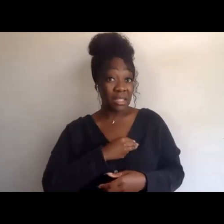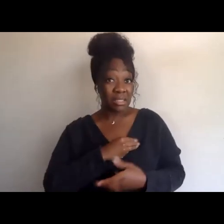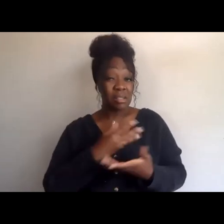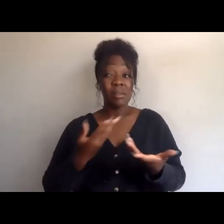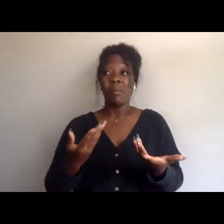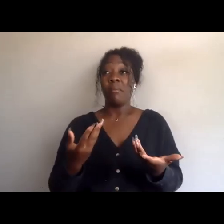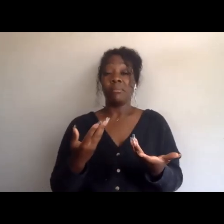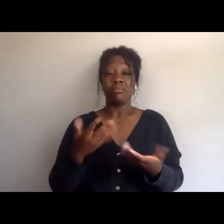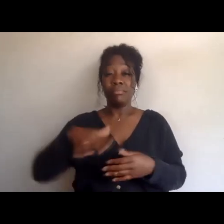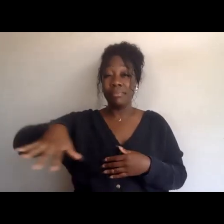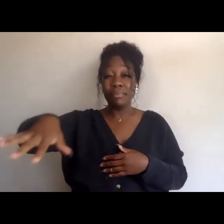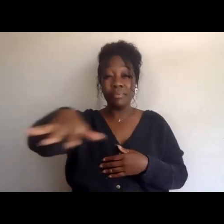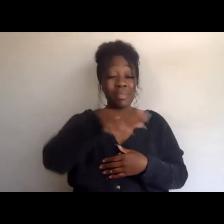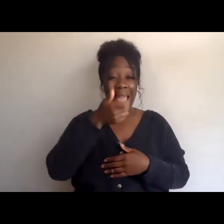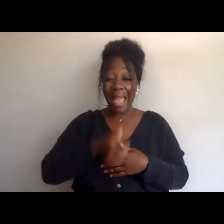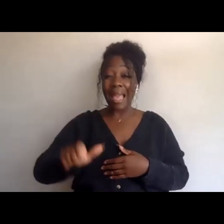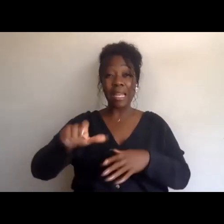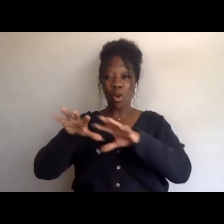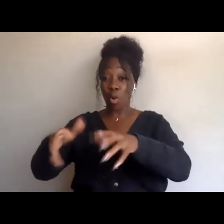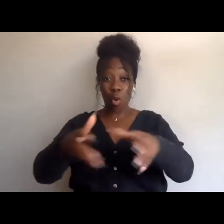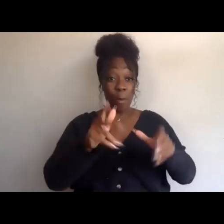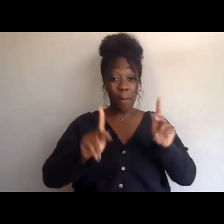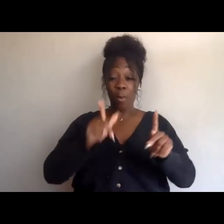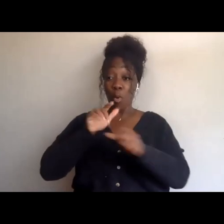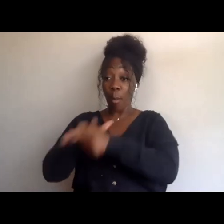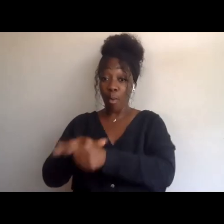Everywhere where there's oppression, we have to make sure that we are